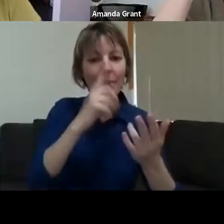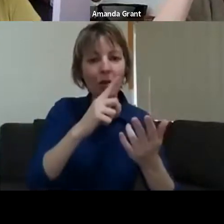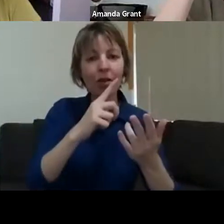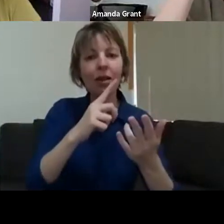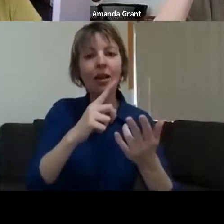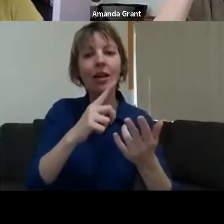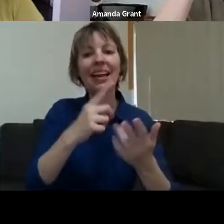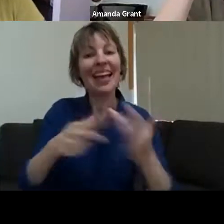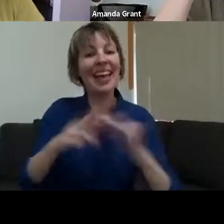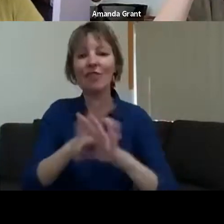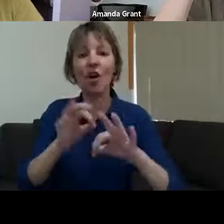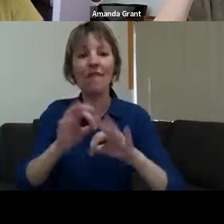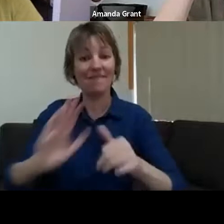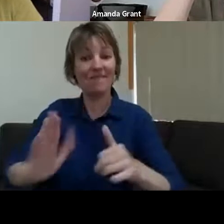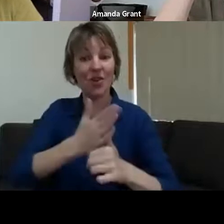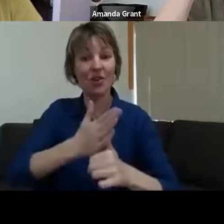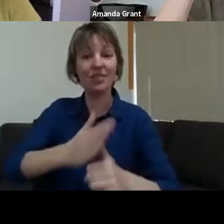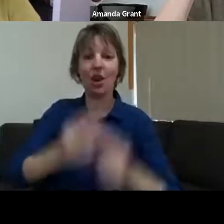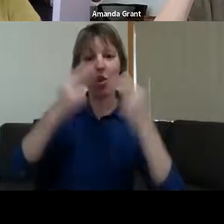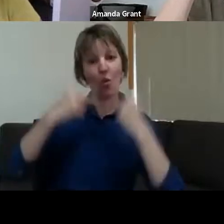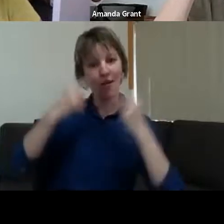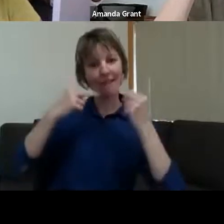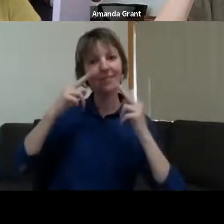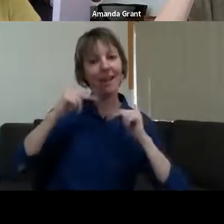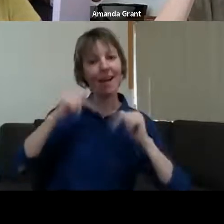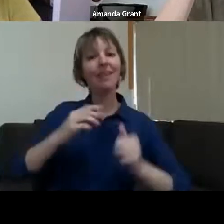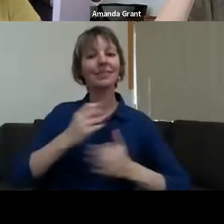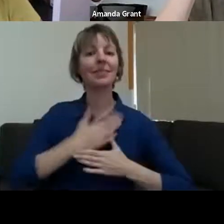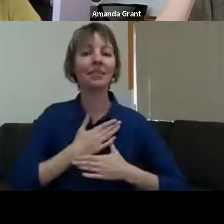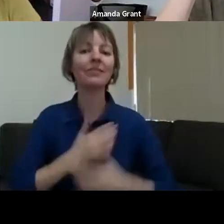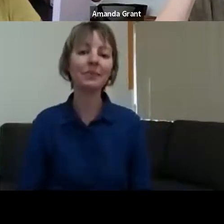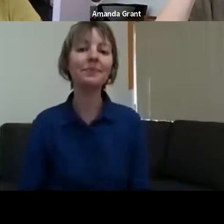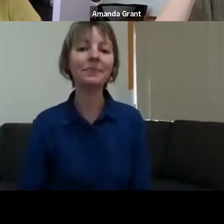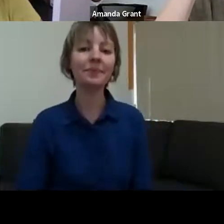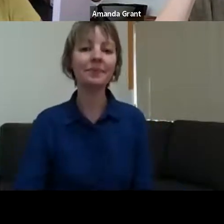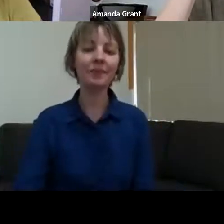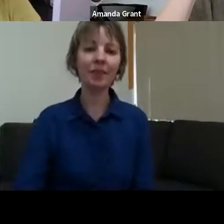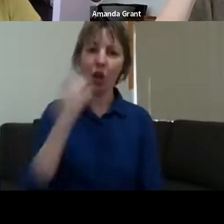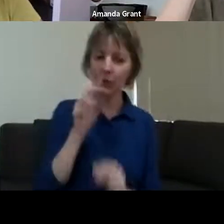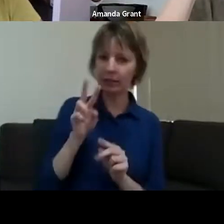would say. Because people could see each other falling apart, but they couldn't see themselves falling apart. So I think, on that level, it